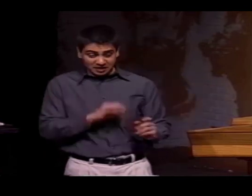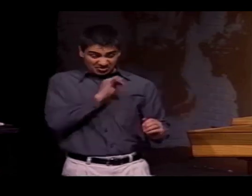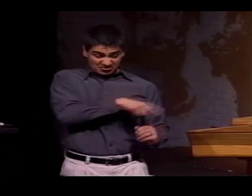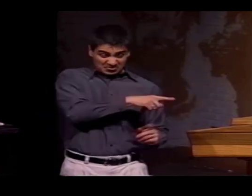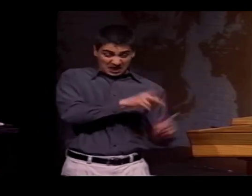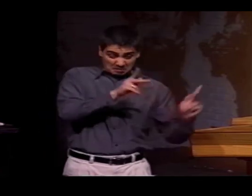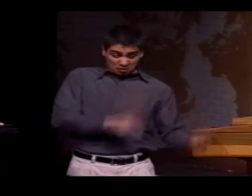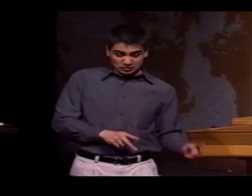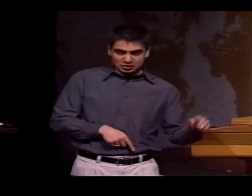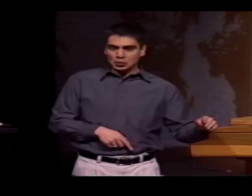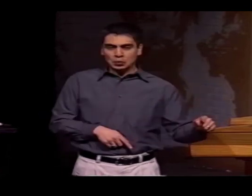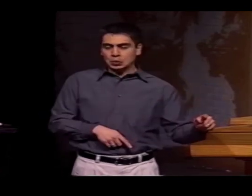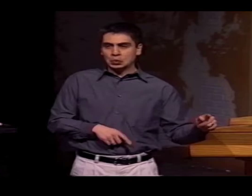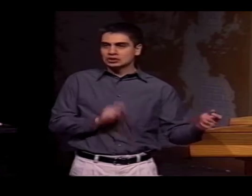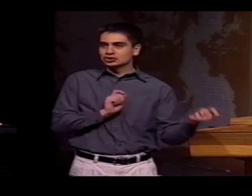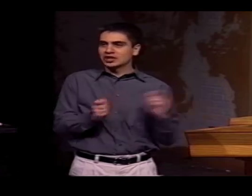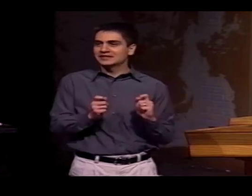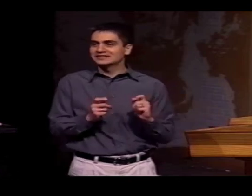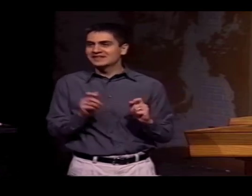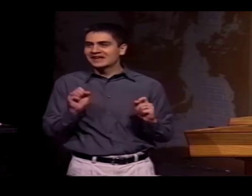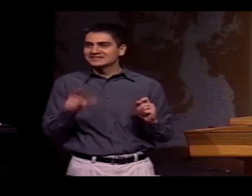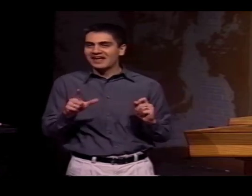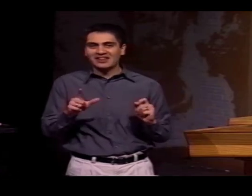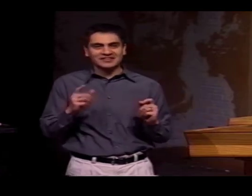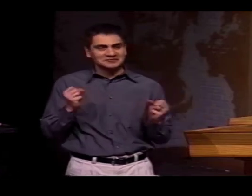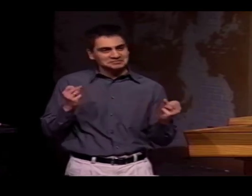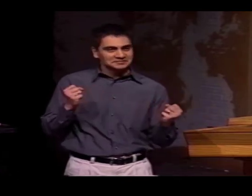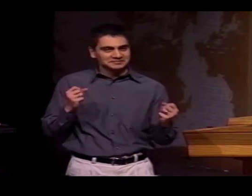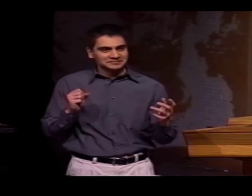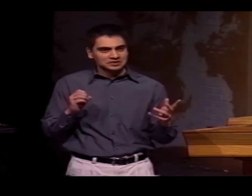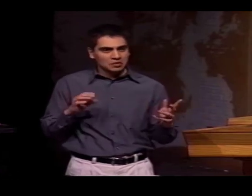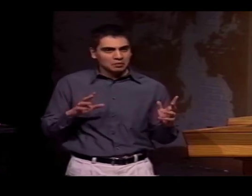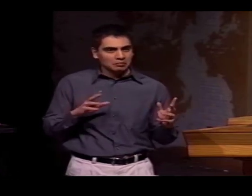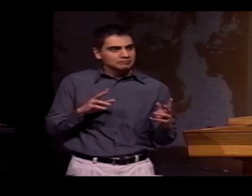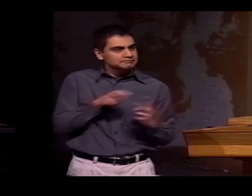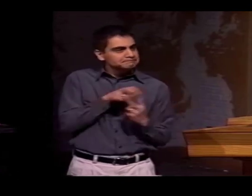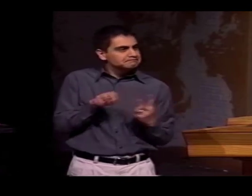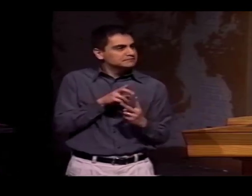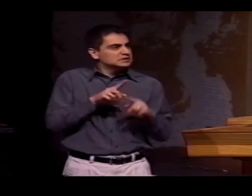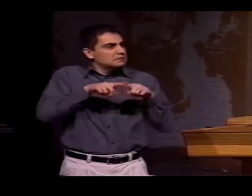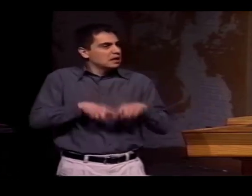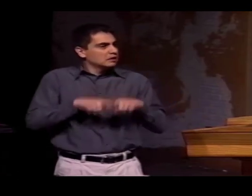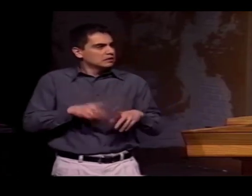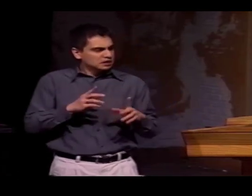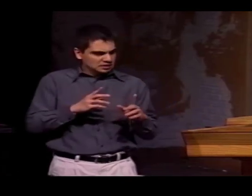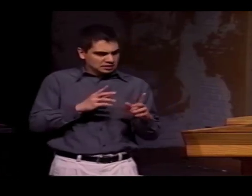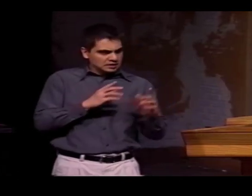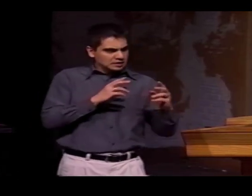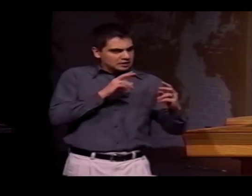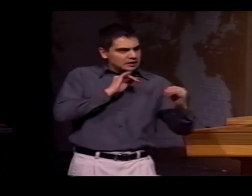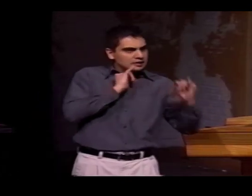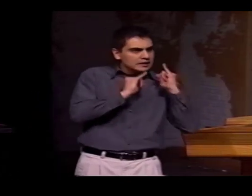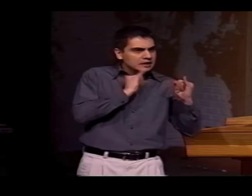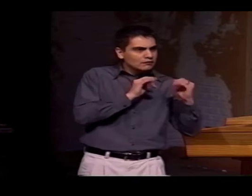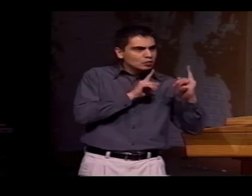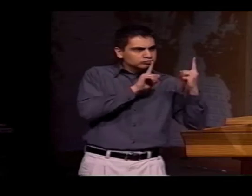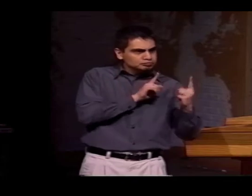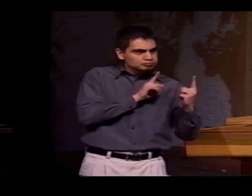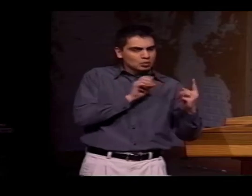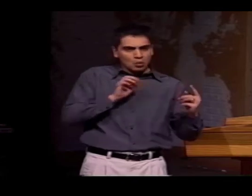IF THE INTERVIEWERS SIGNED LSM AND SEEMED TO DEPEND ON THAT TOTALLY,